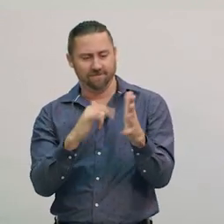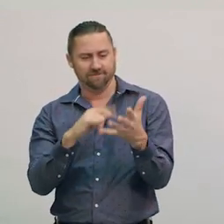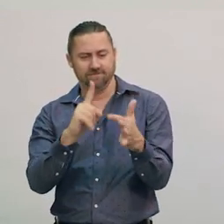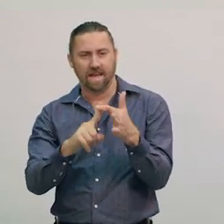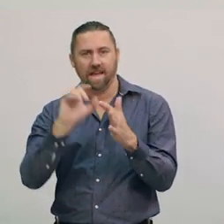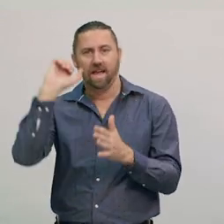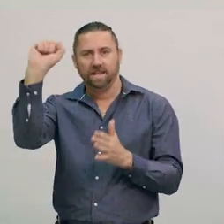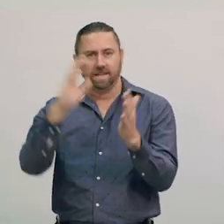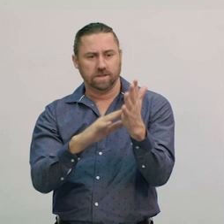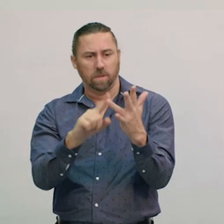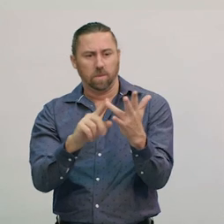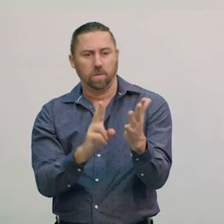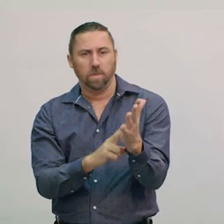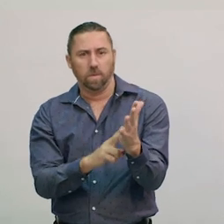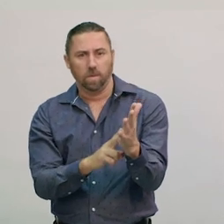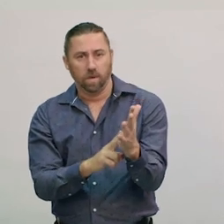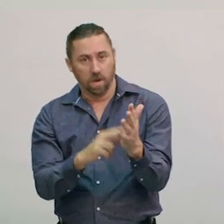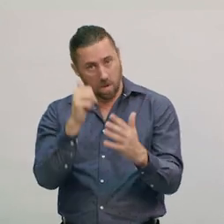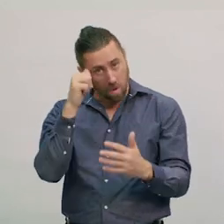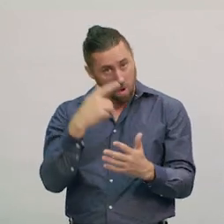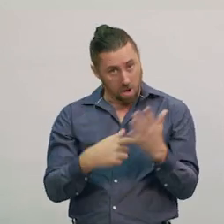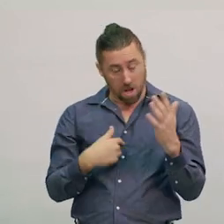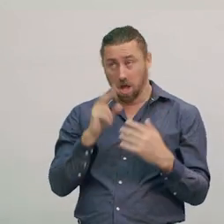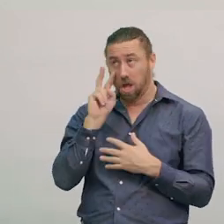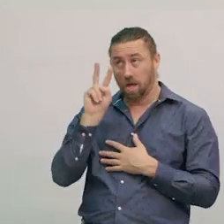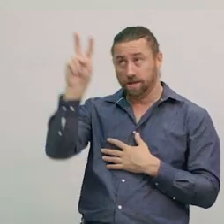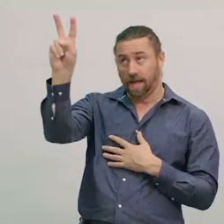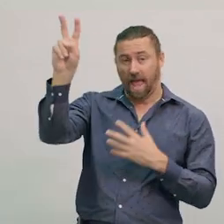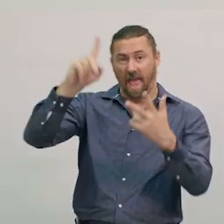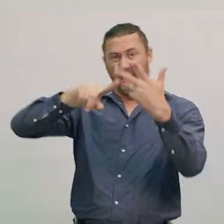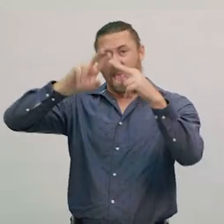Remember, we can only see the Moon when the Sun’s light can reach its surface.